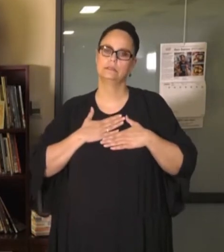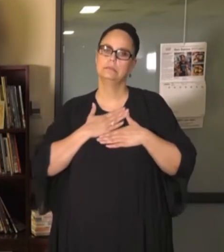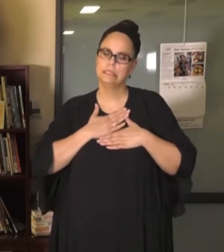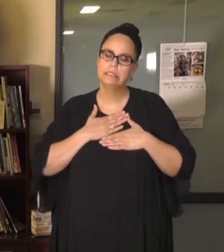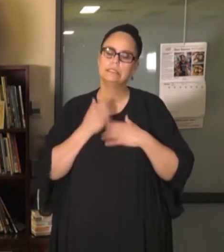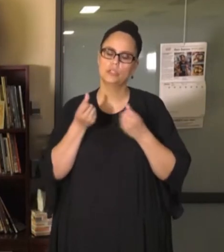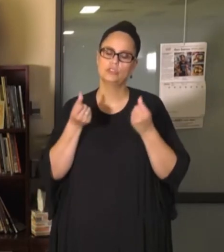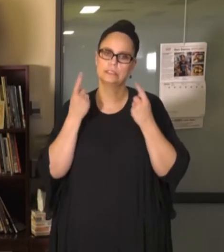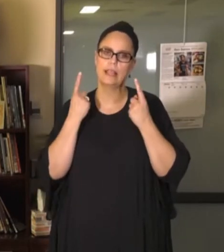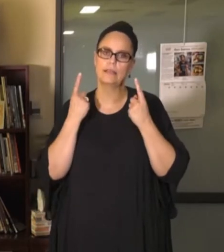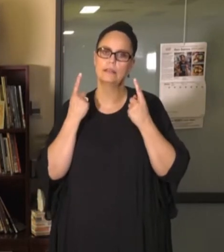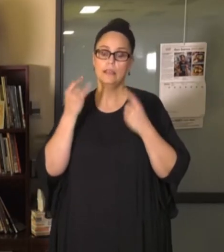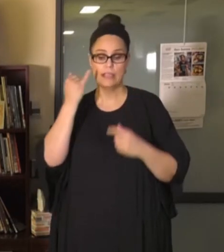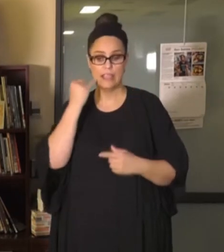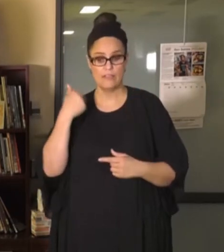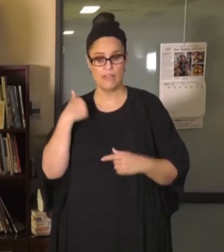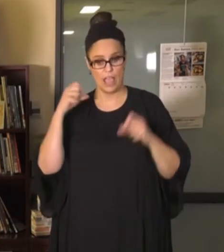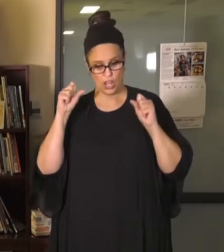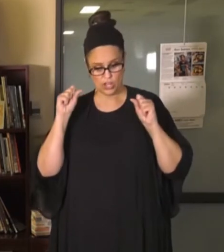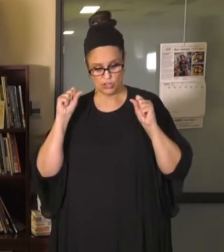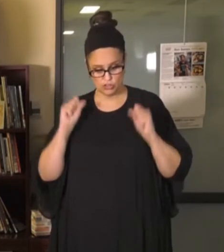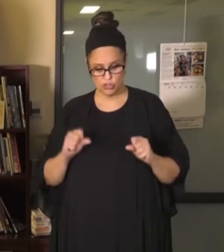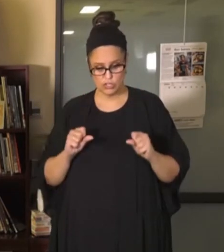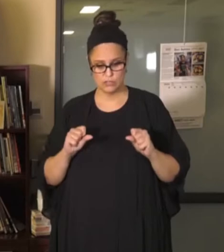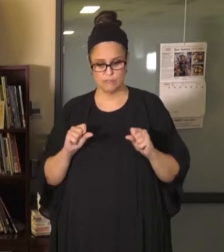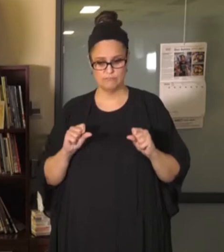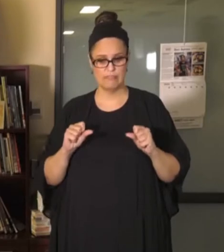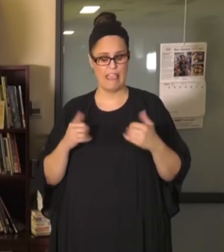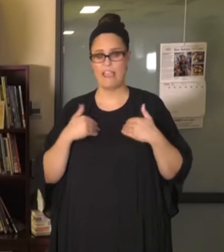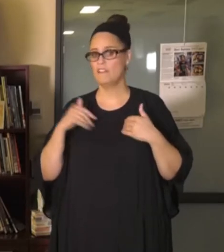if i could stand behind any other decision right now I would -